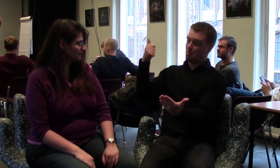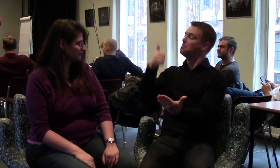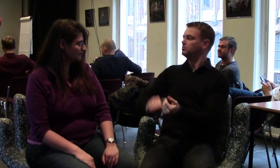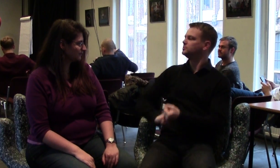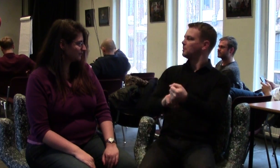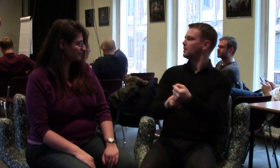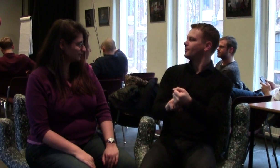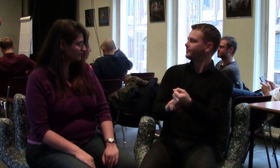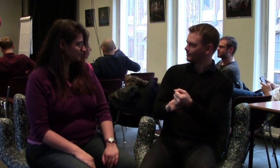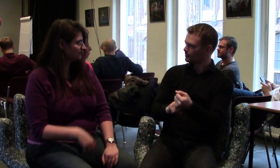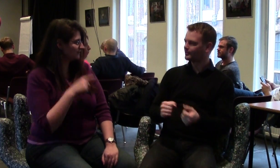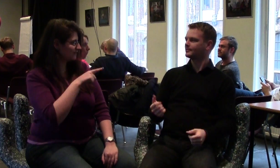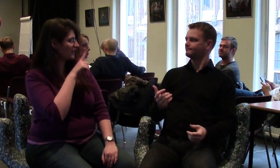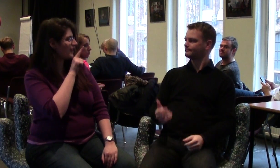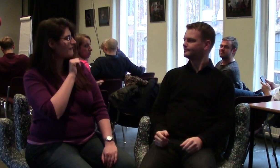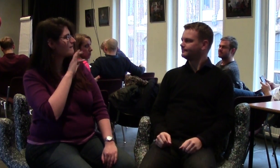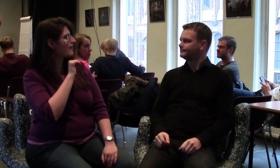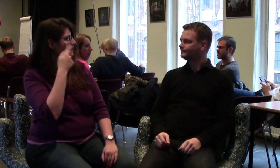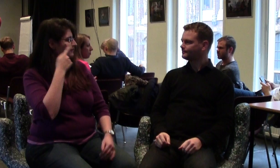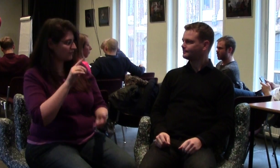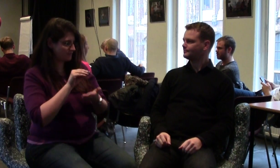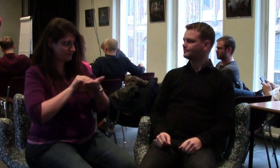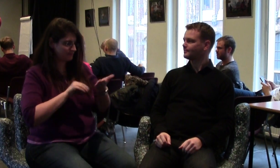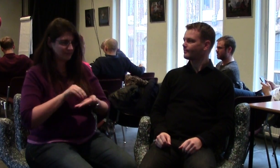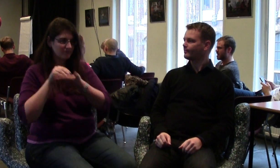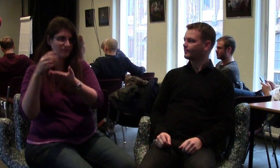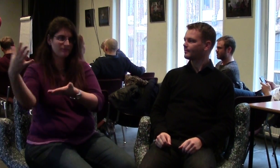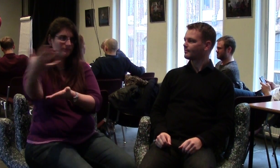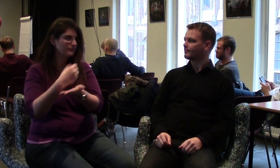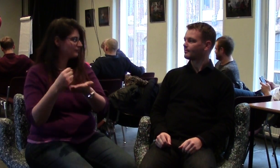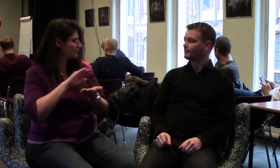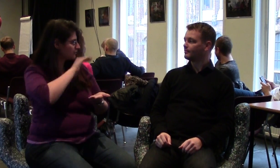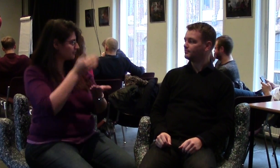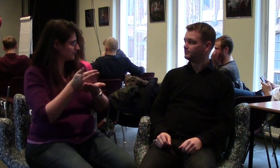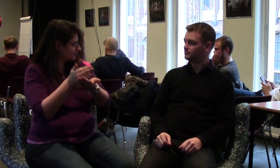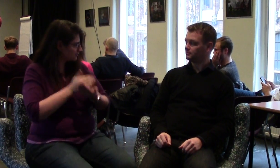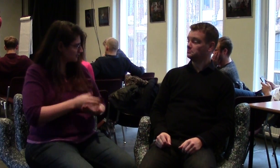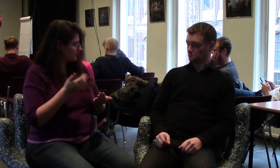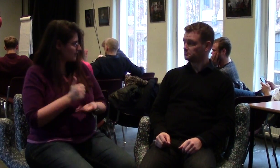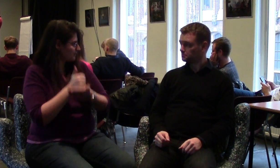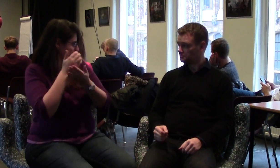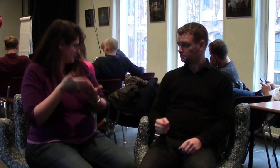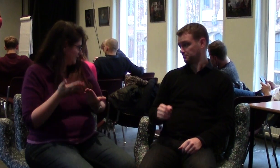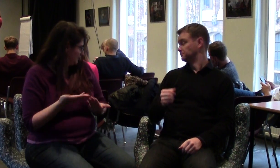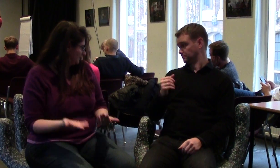enable possible grants, funding and support. So the 'LFA' approach will give a better chance to gain funds?